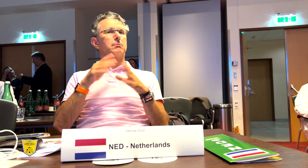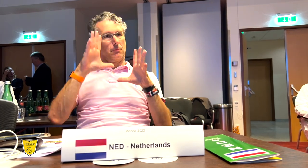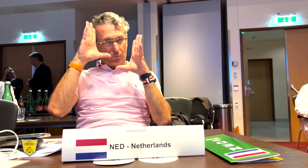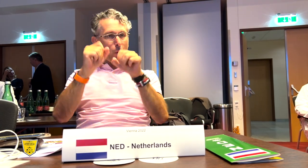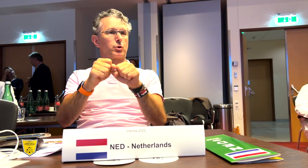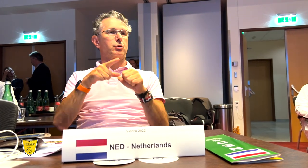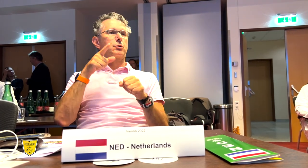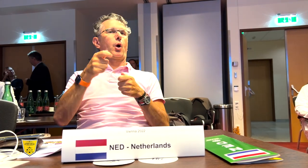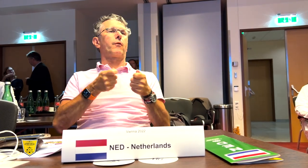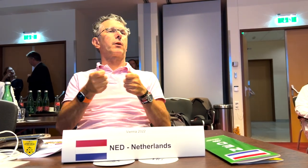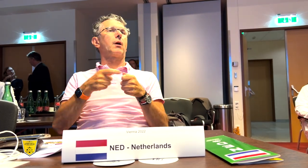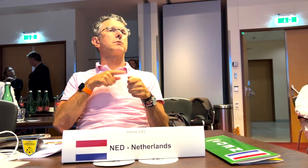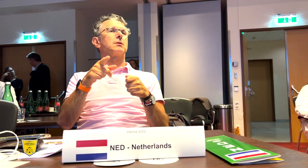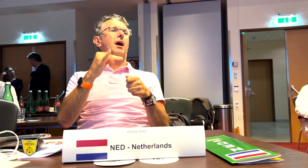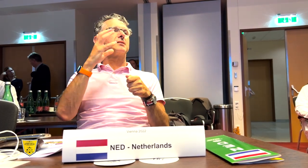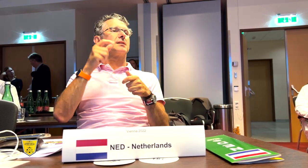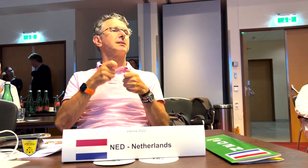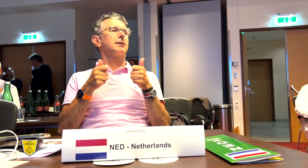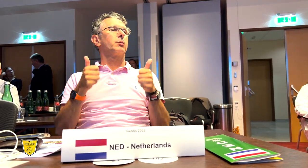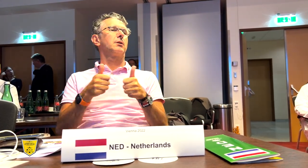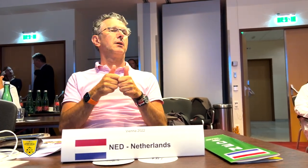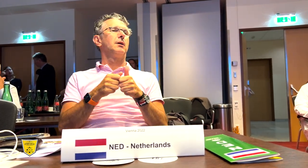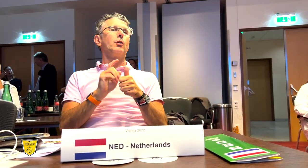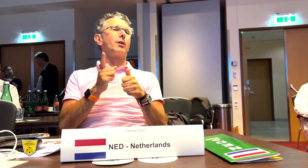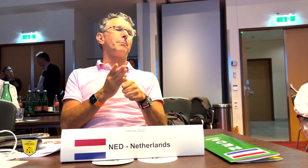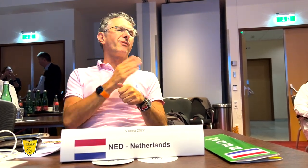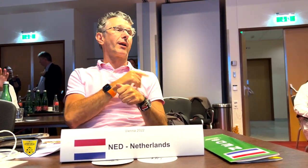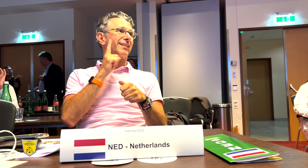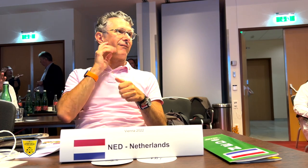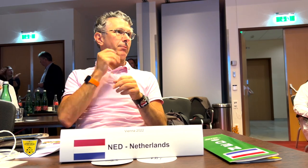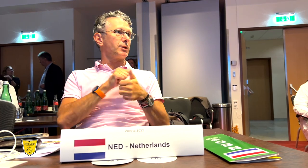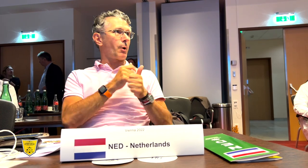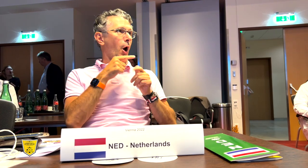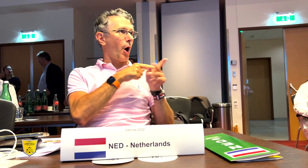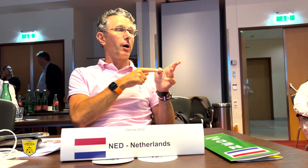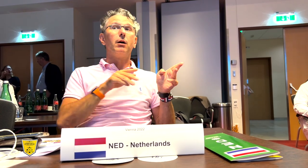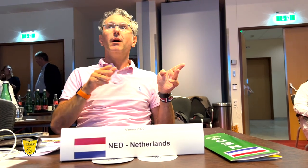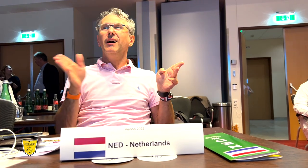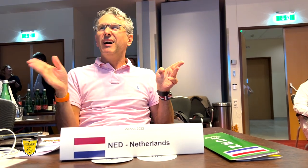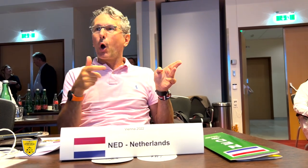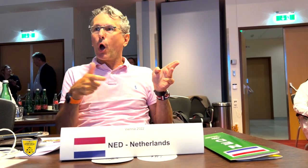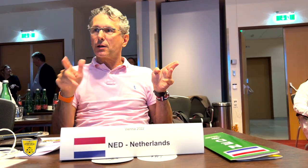can focus on ICSD and not be distracted by the Deaflympics.